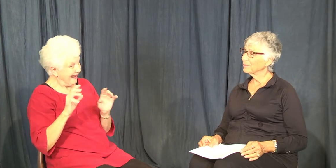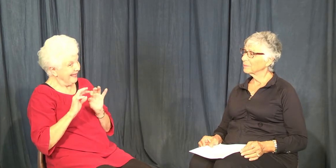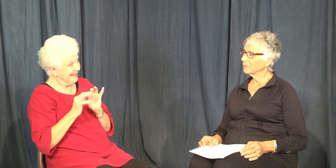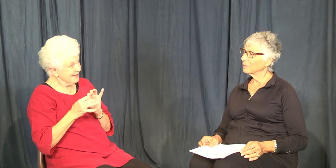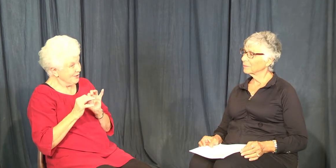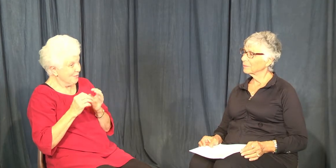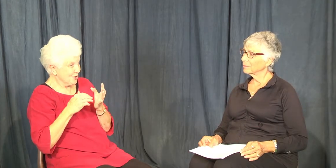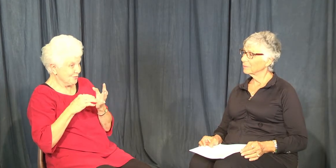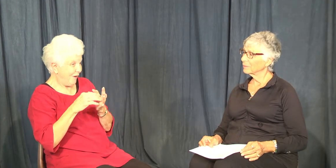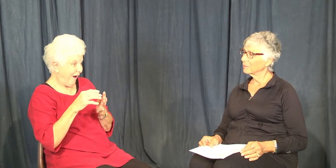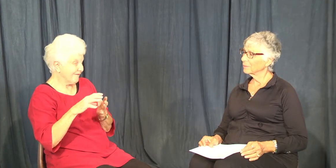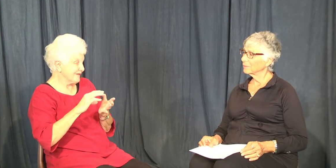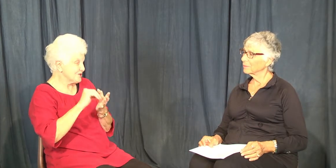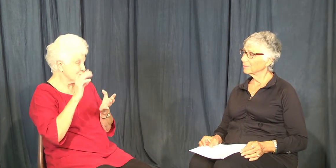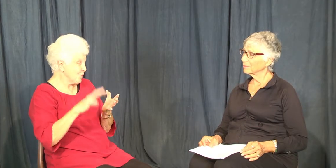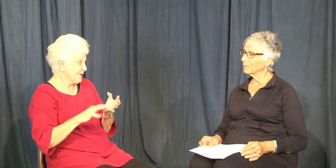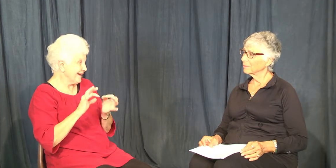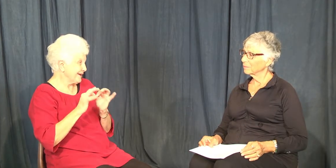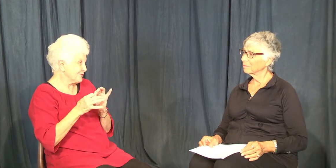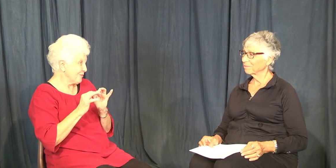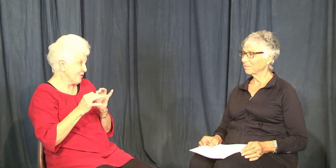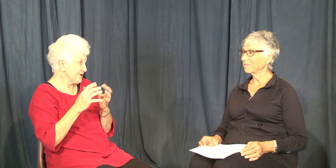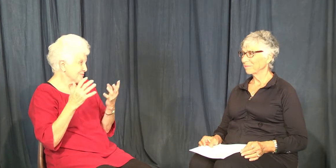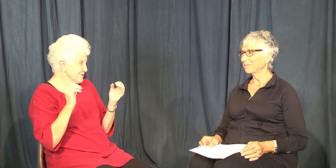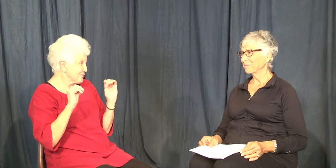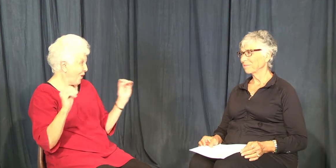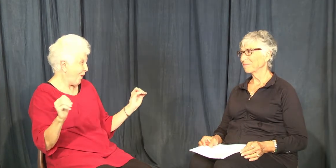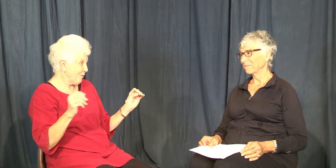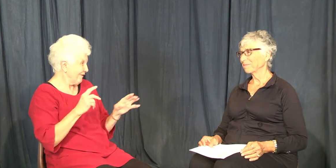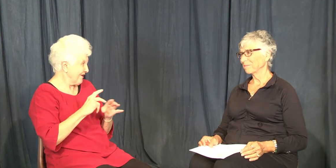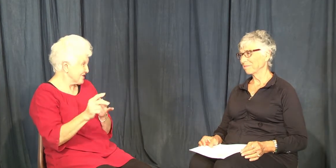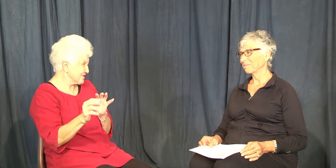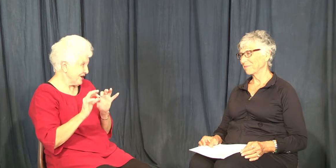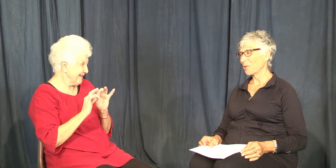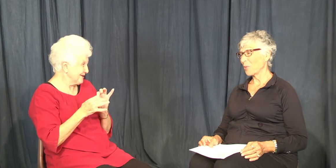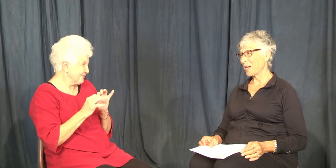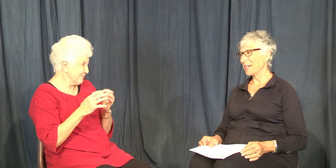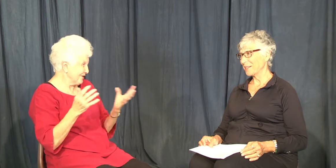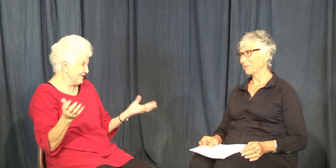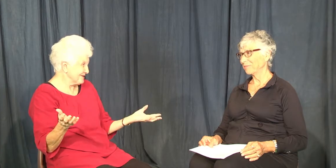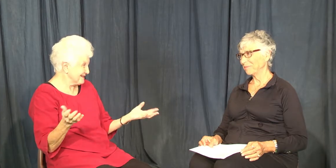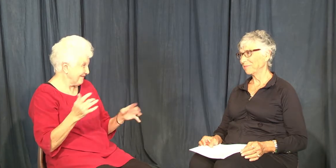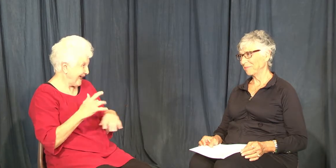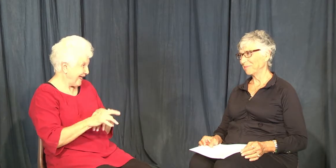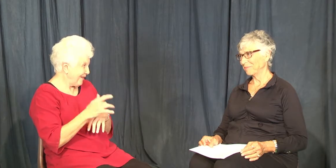But, let me tell you, the interpreters were often student interpreters! There were no